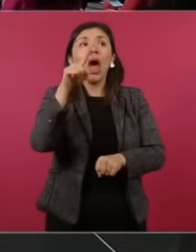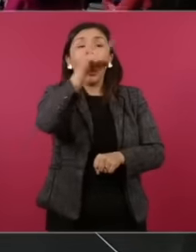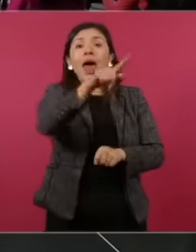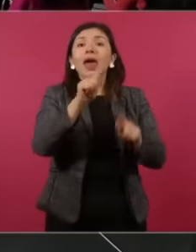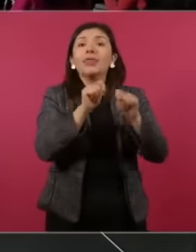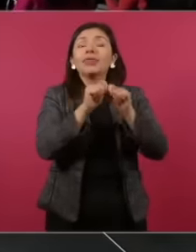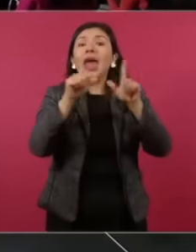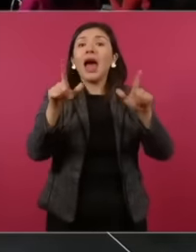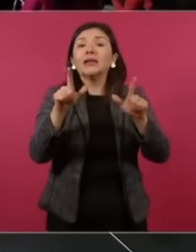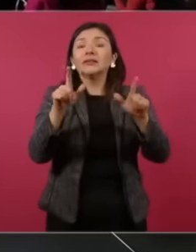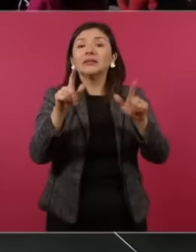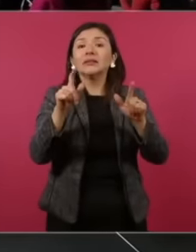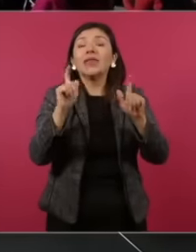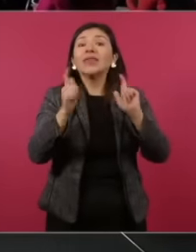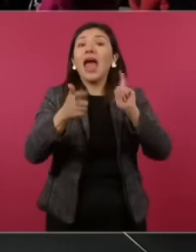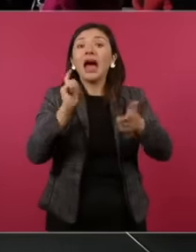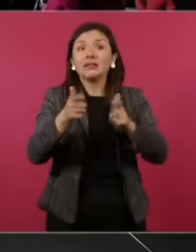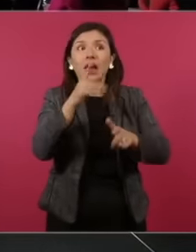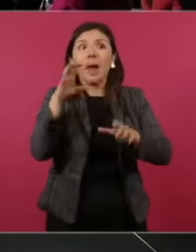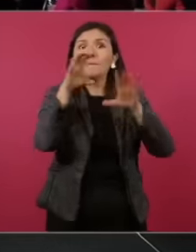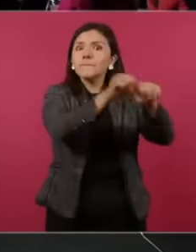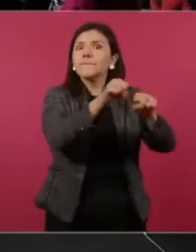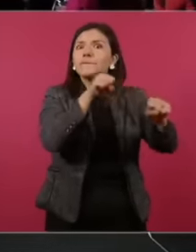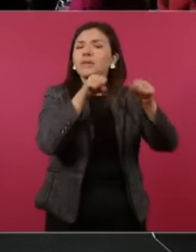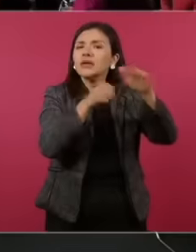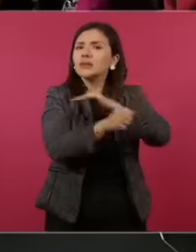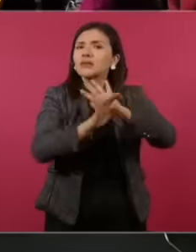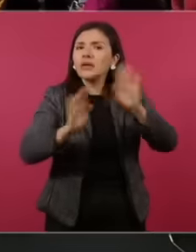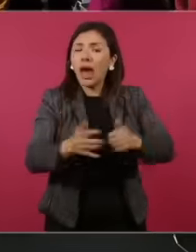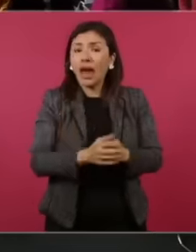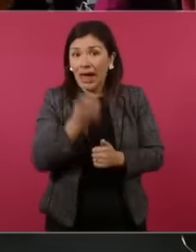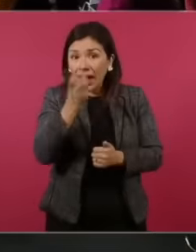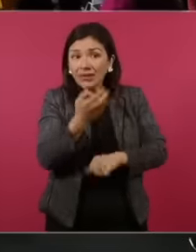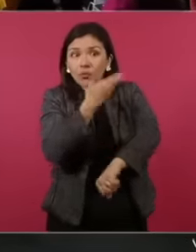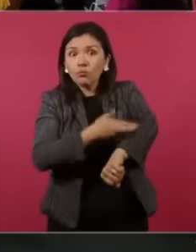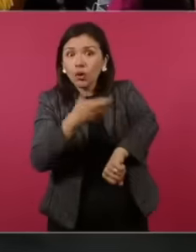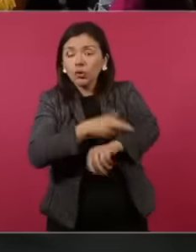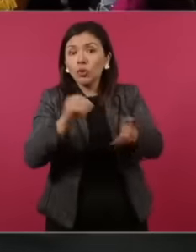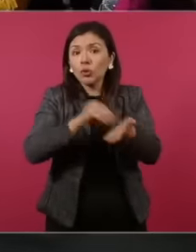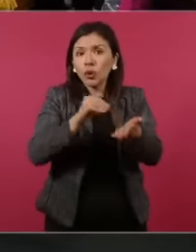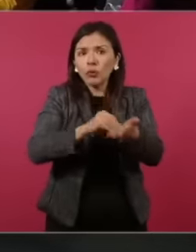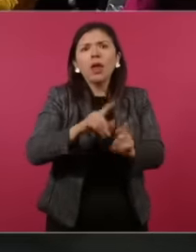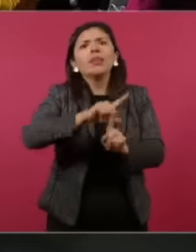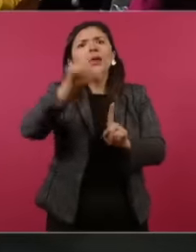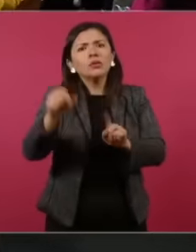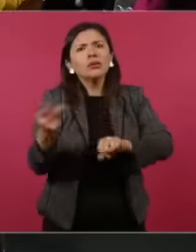Well this case president is in process and what happened for this girl after